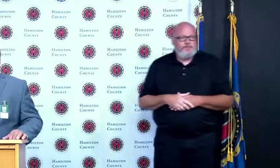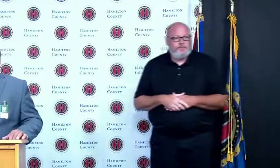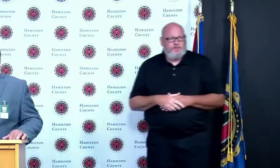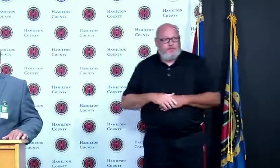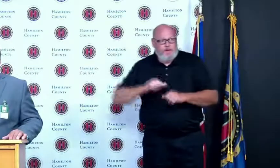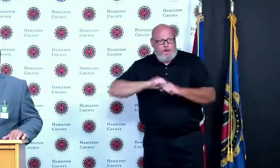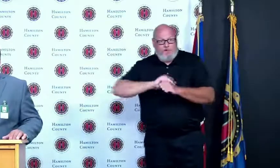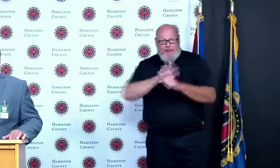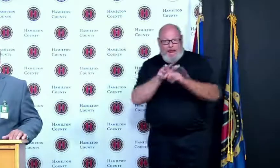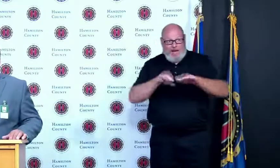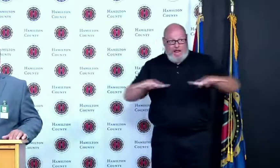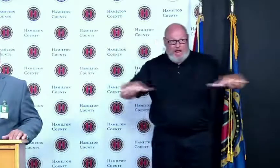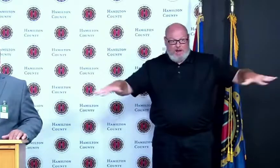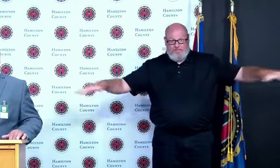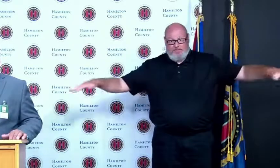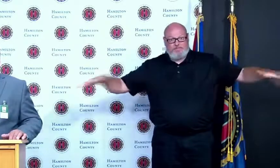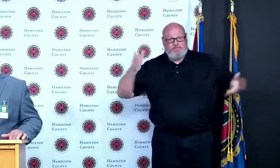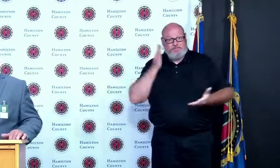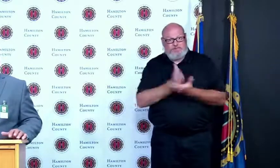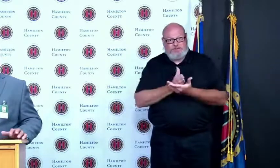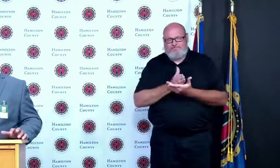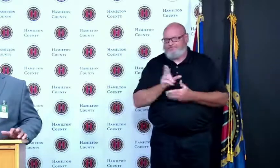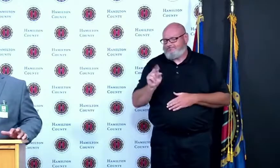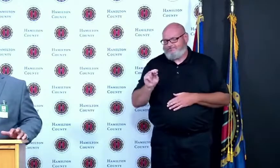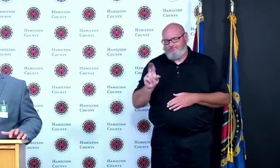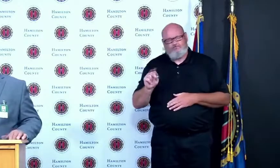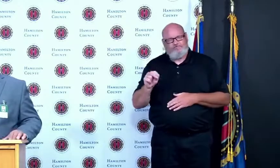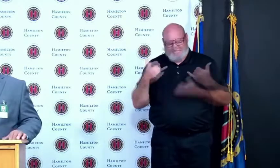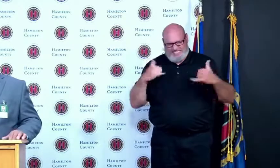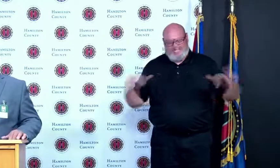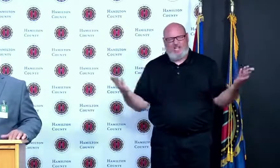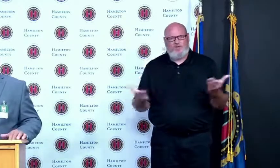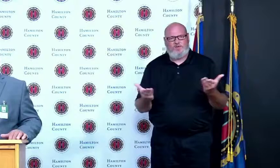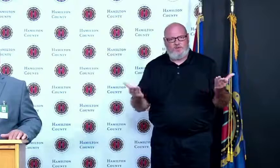this week the longer we take to vaccinate the more chance there is for variants to evolve